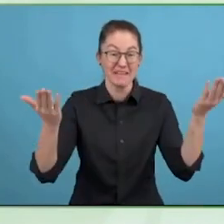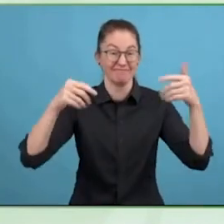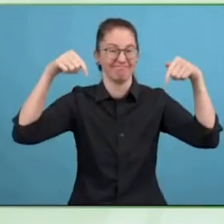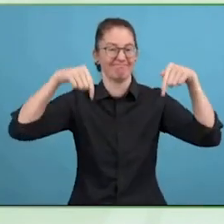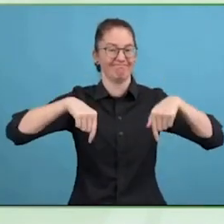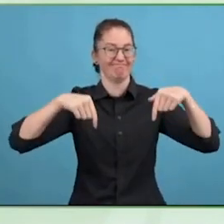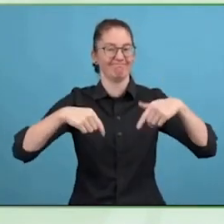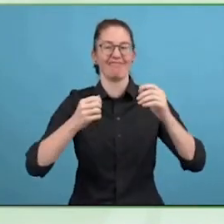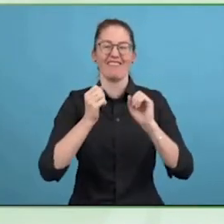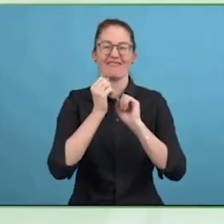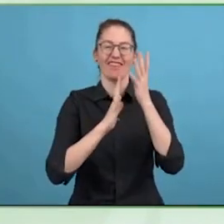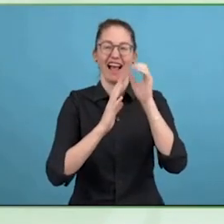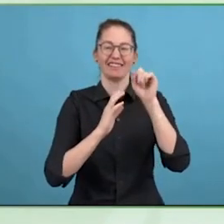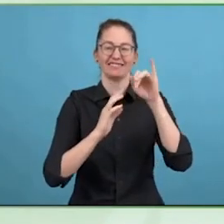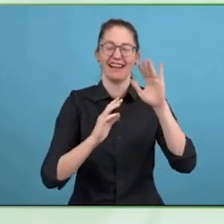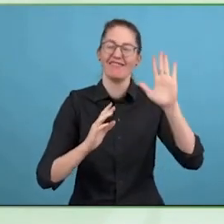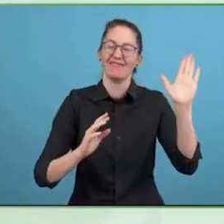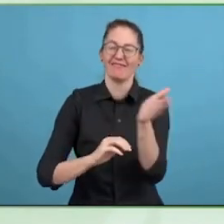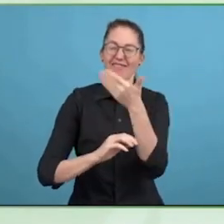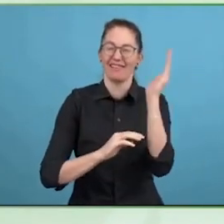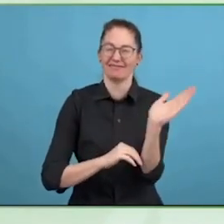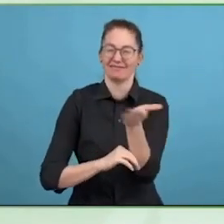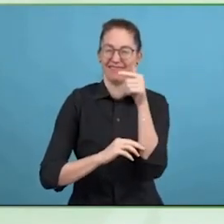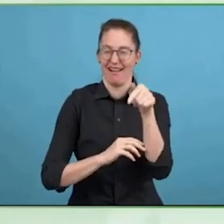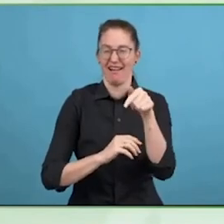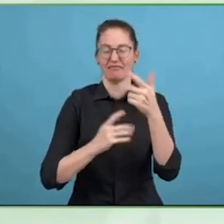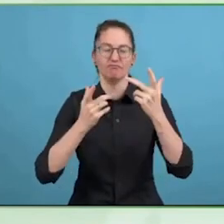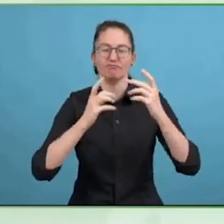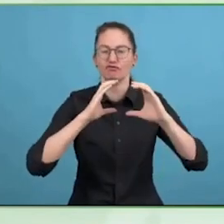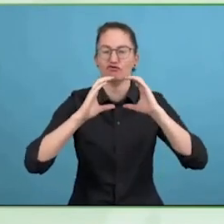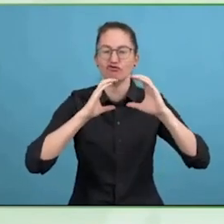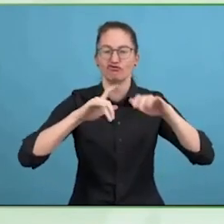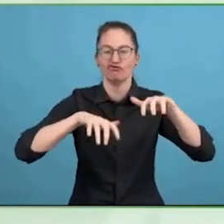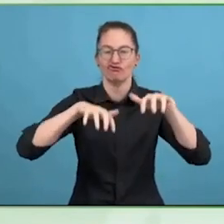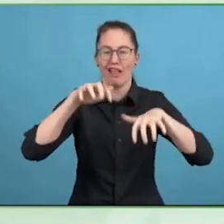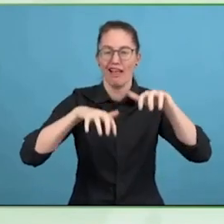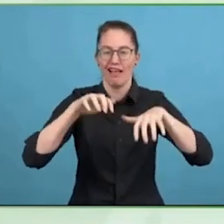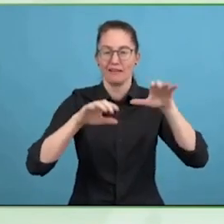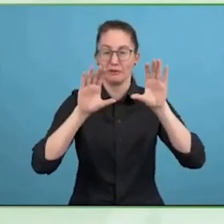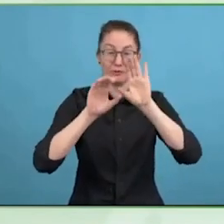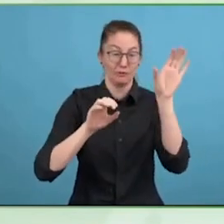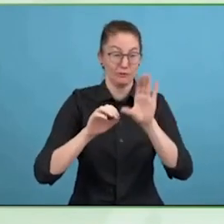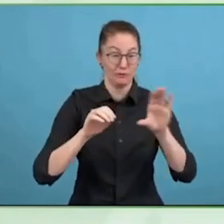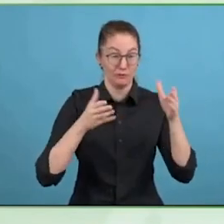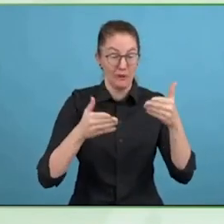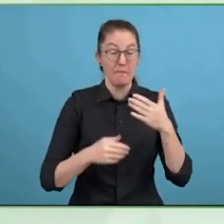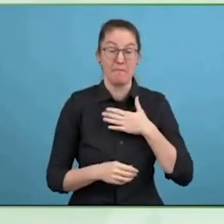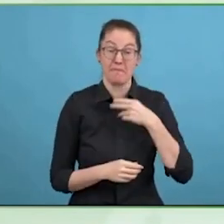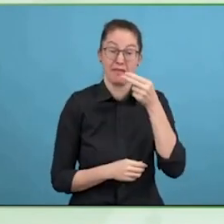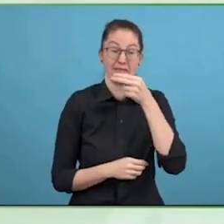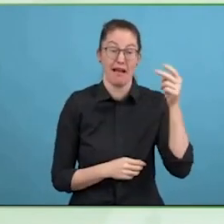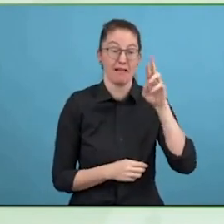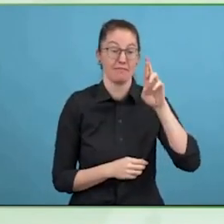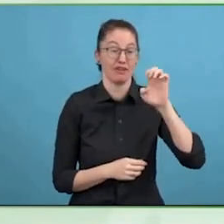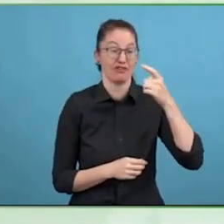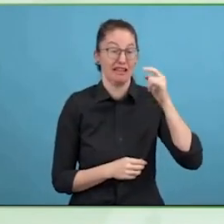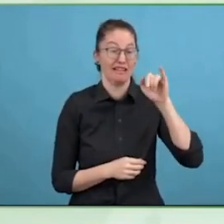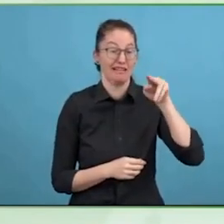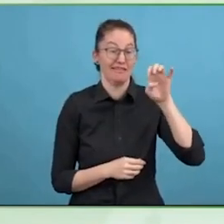to the Hilfsgemeinschaft der Blinden und Sehschwachen Österreichs and I work for IAAP which is